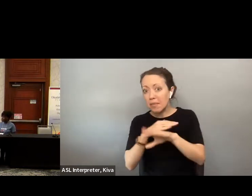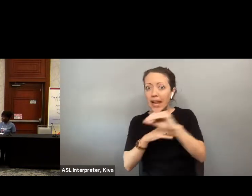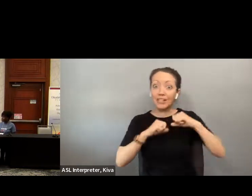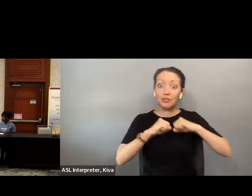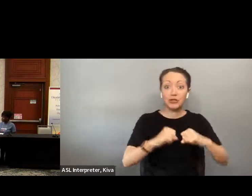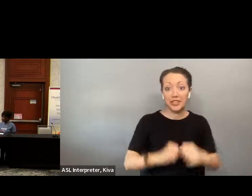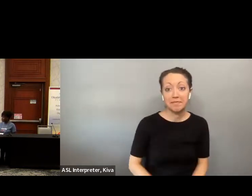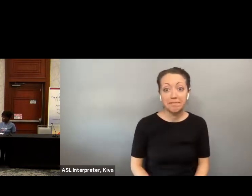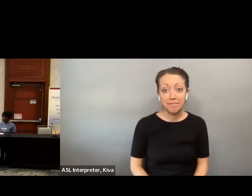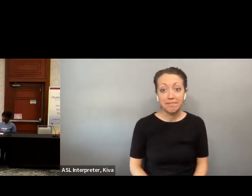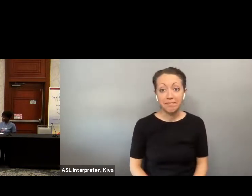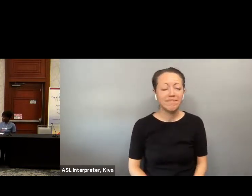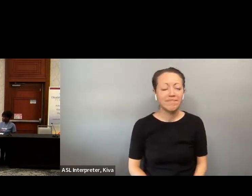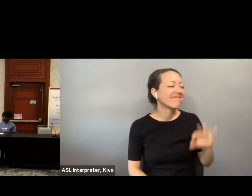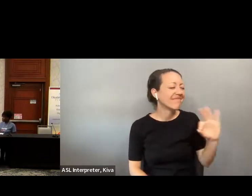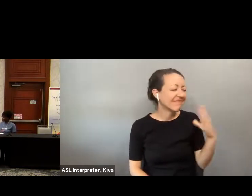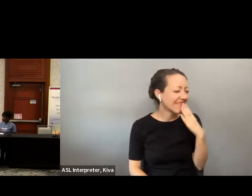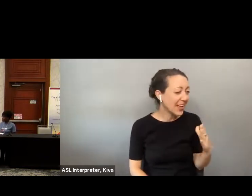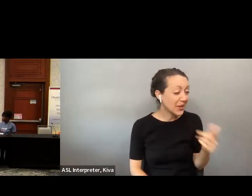Great. Thank you so much I'm Julie up Brown.